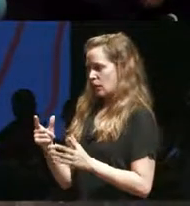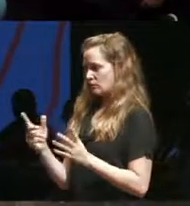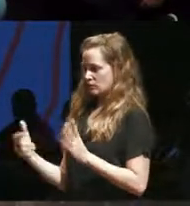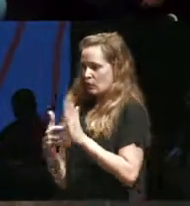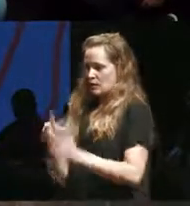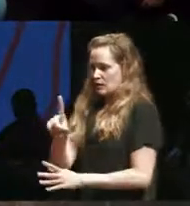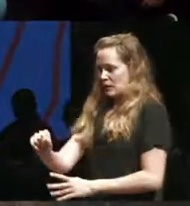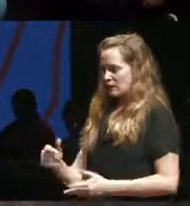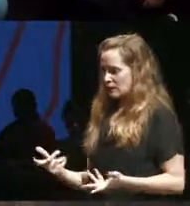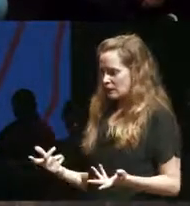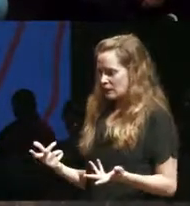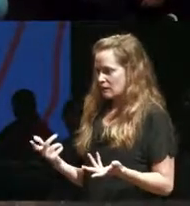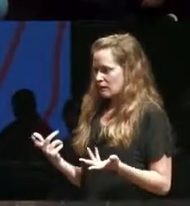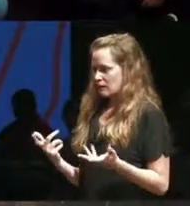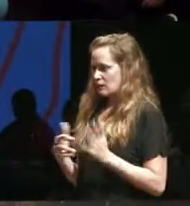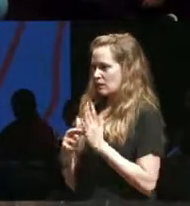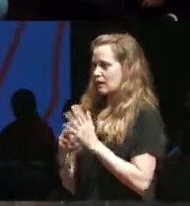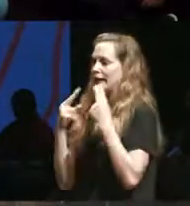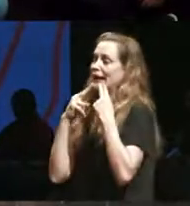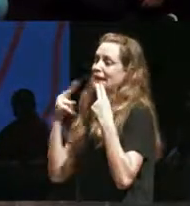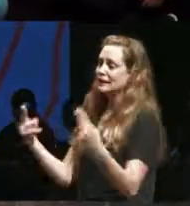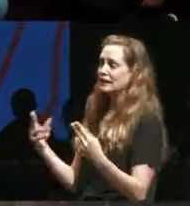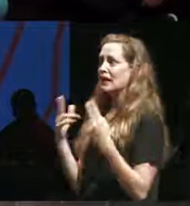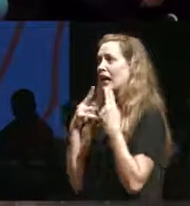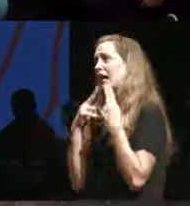it's just just because it's no longer representing evil maybe doesn't mean